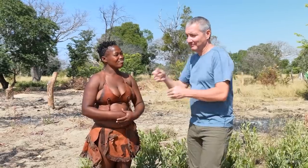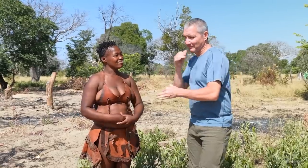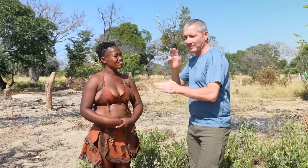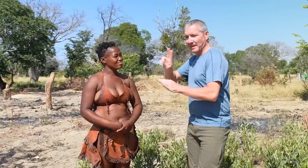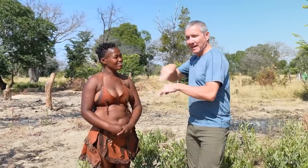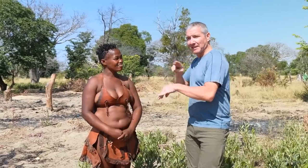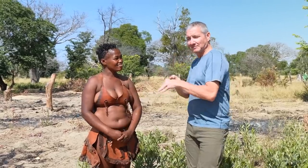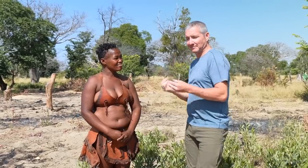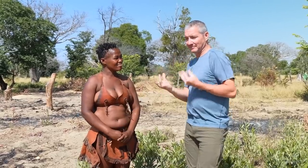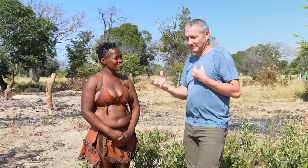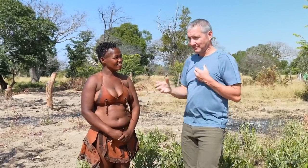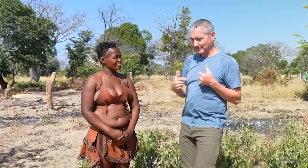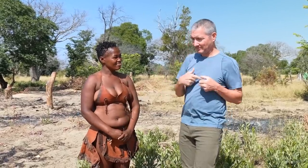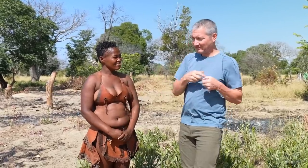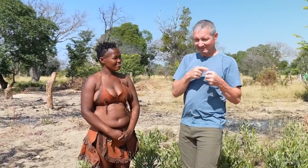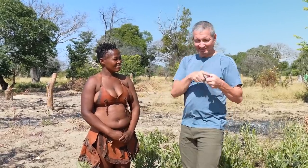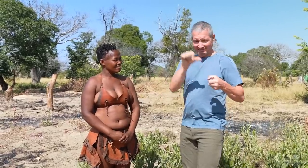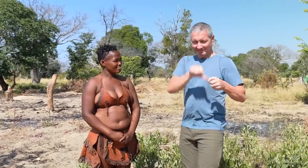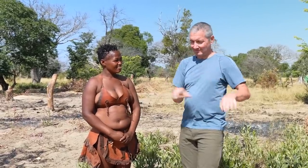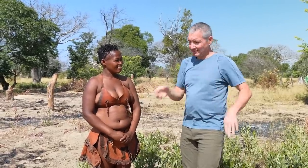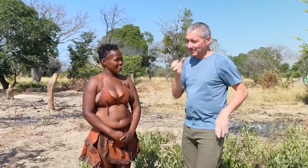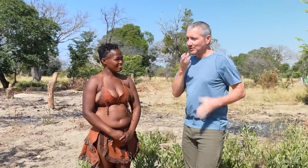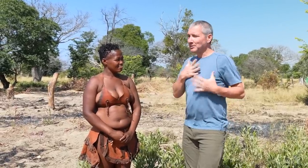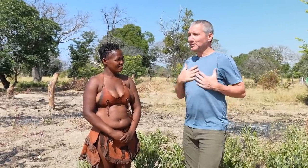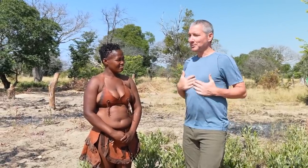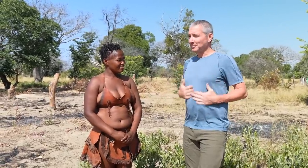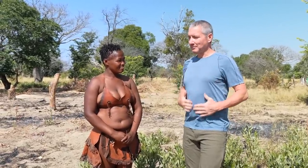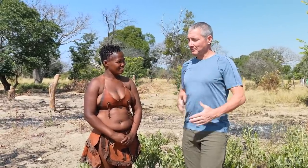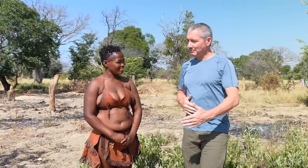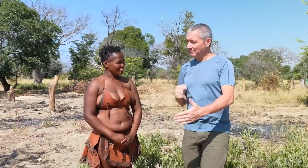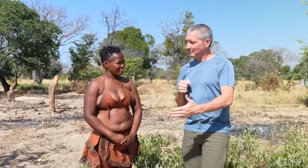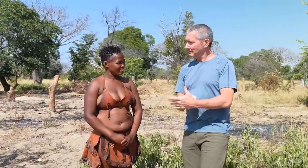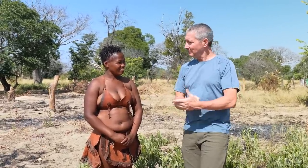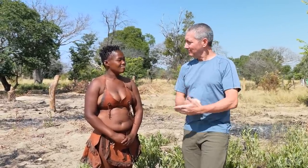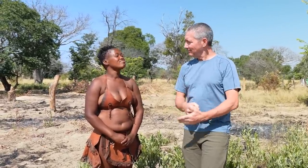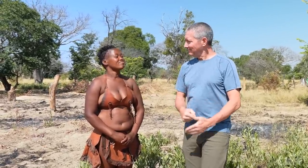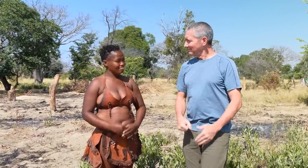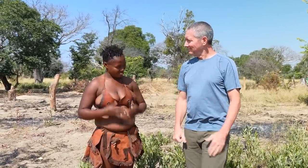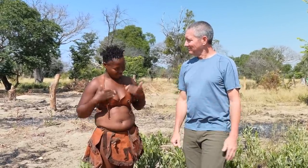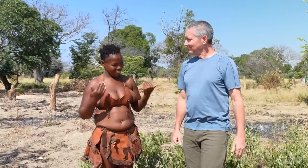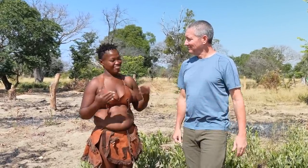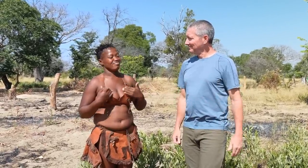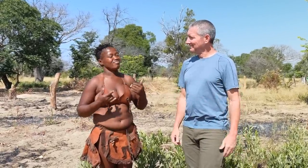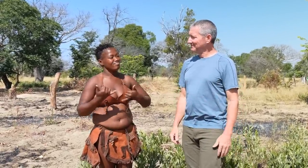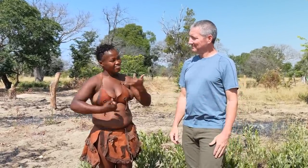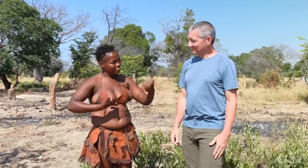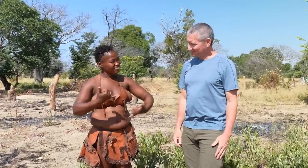they have this drink they make that’s very filling. That’s right.